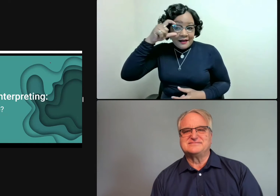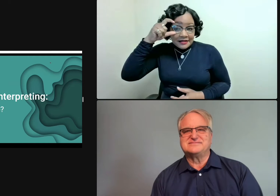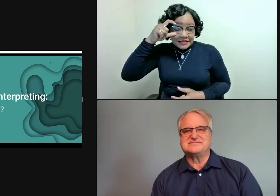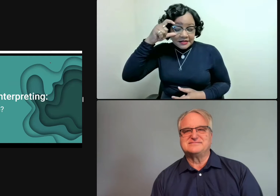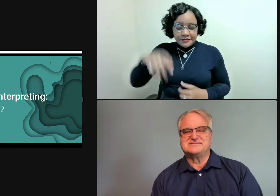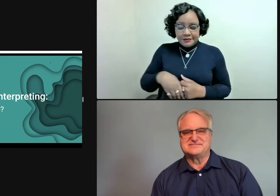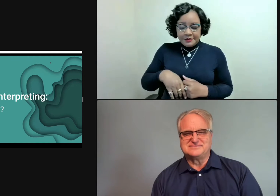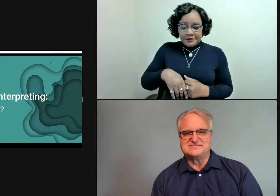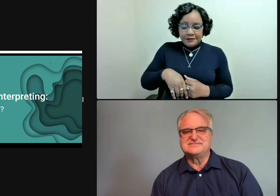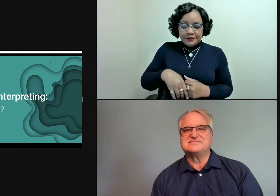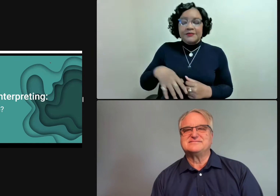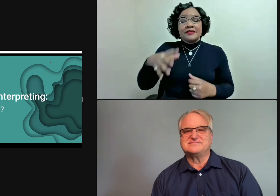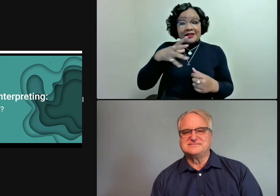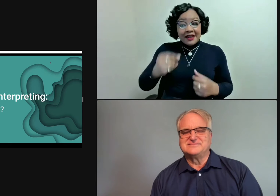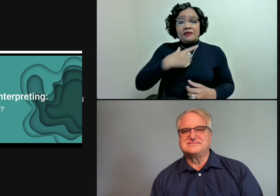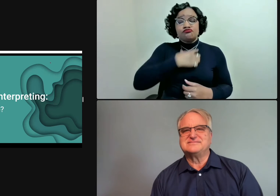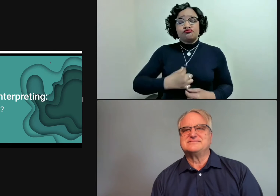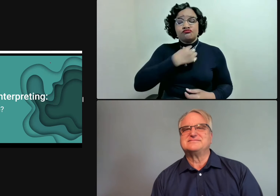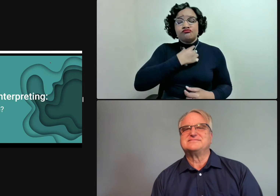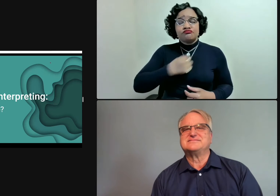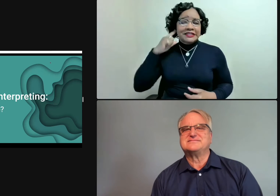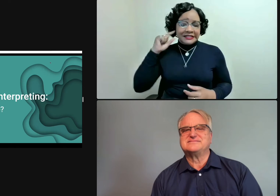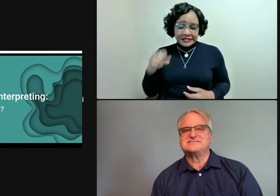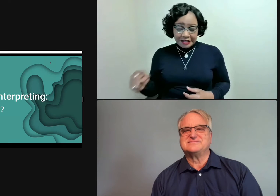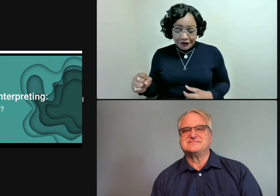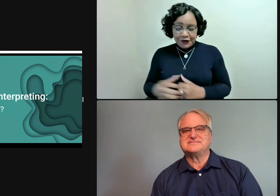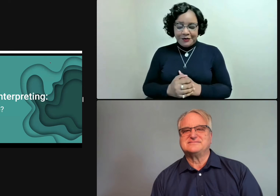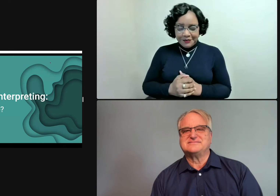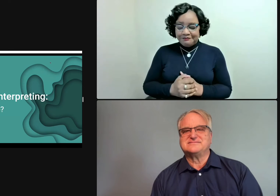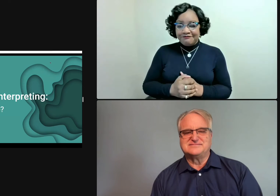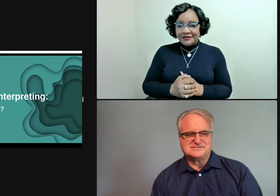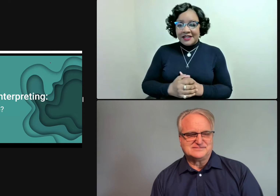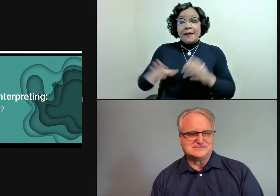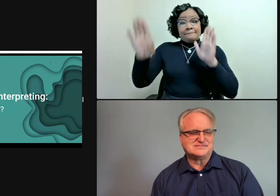I have silver and black glasses and a silver necklace.